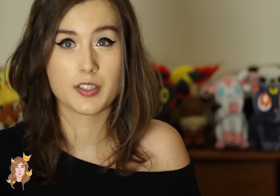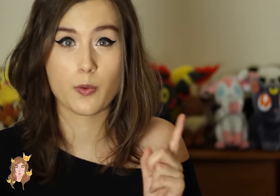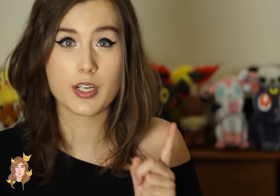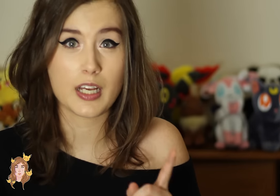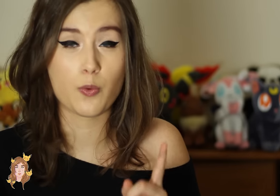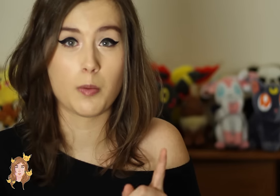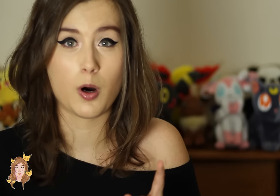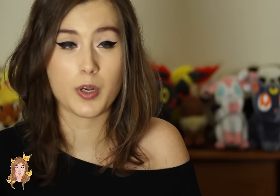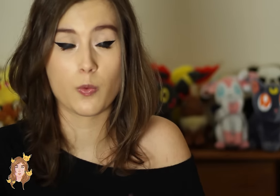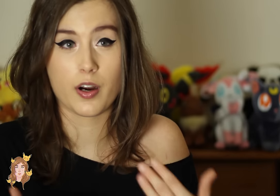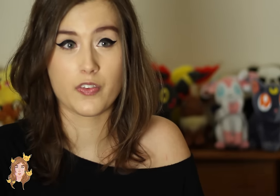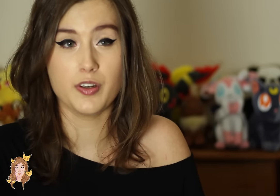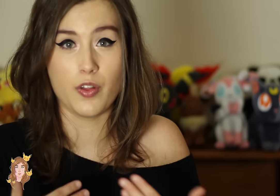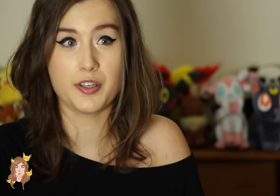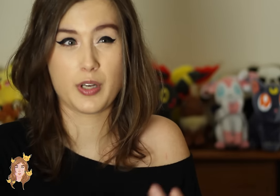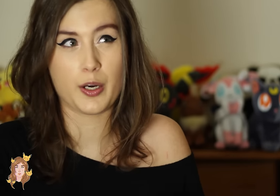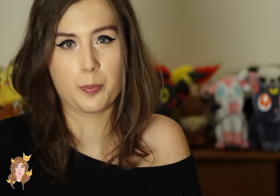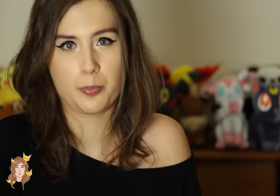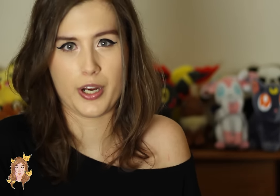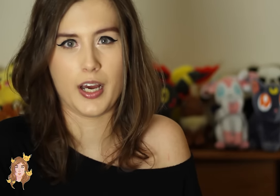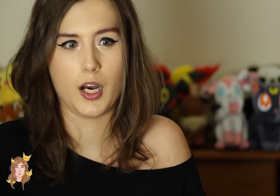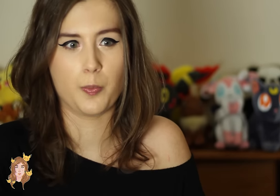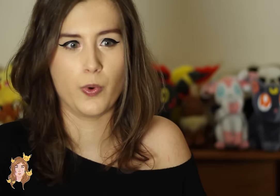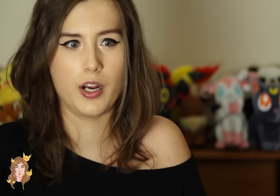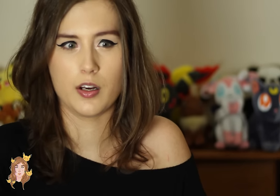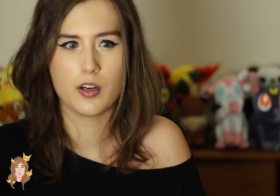There was that one moment when, you know, they do kind of bring that up when -